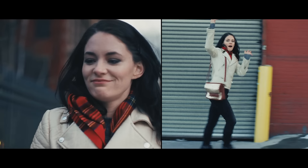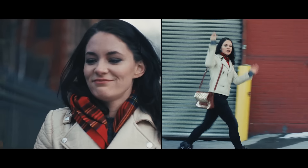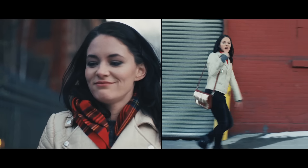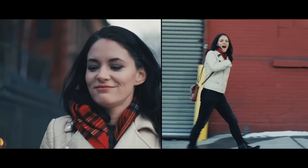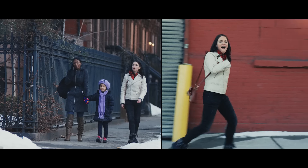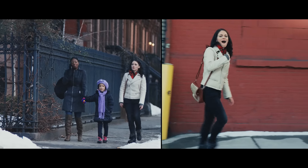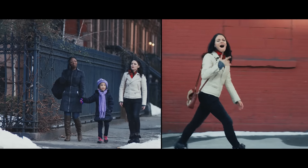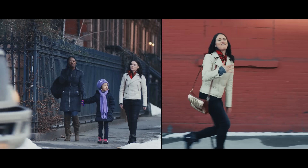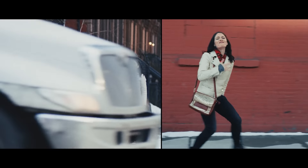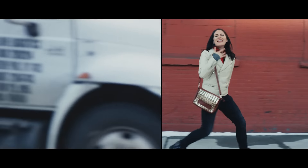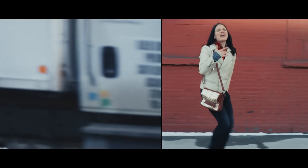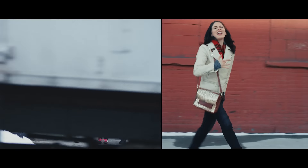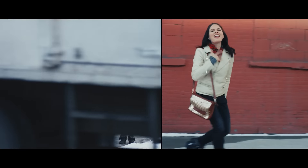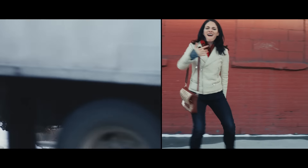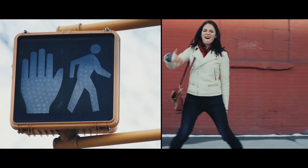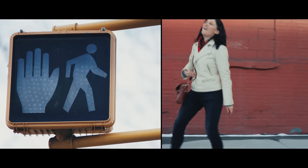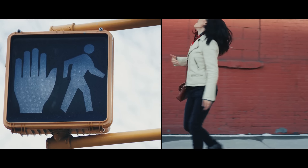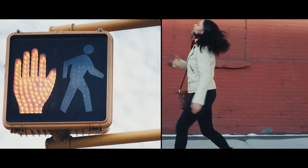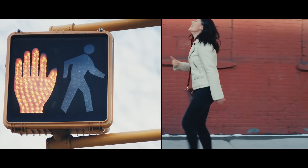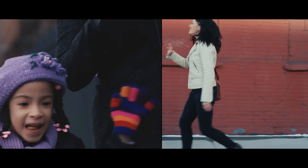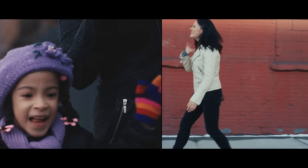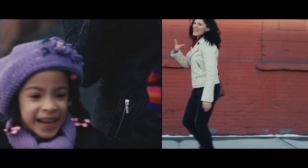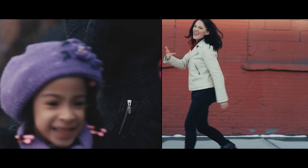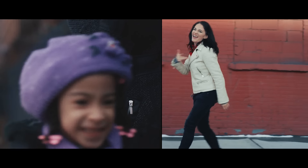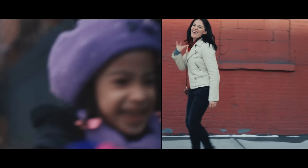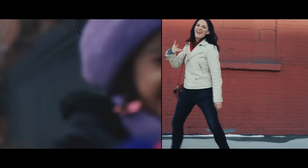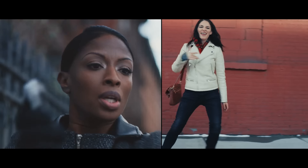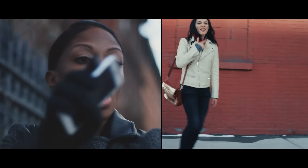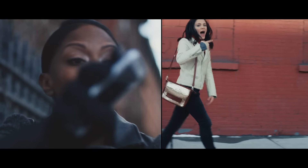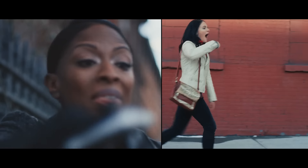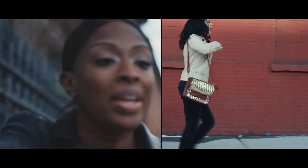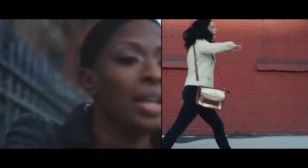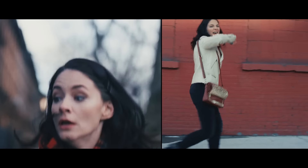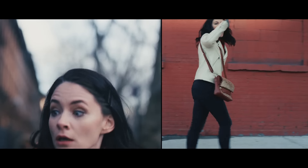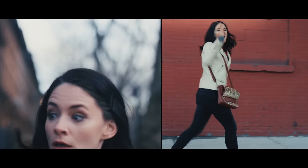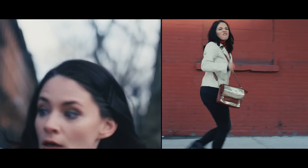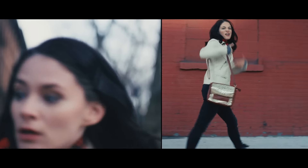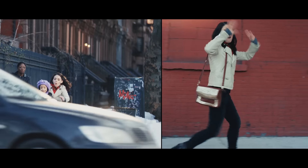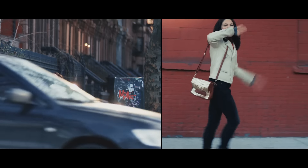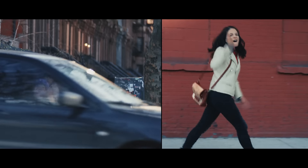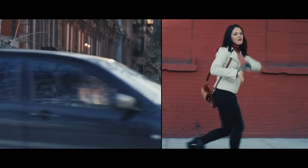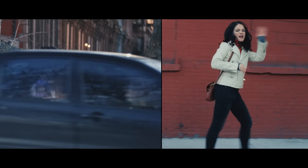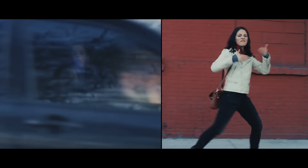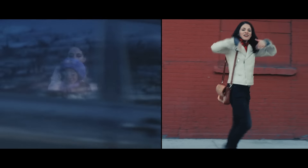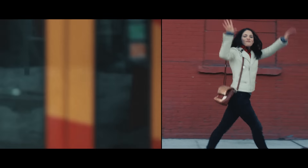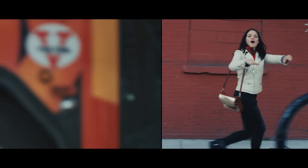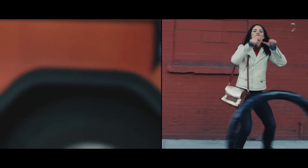I GOT THIS FEELING I AIN'T NEVER GIVING UP I AIN'T NEVER EVER, I AIN'T NEVER EVER